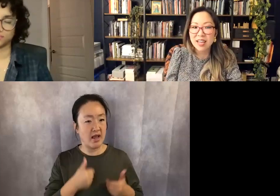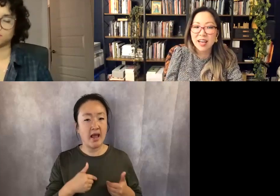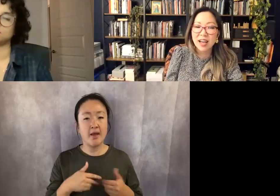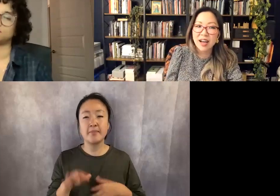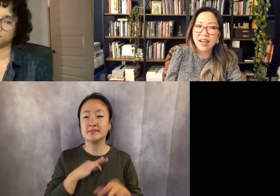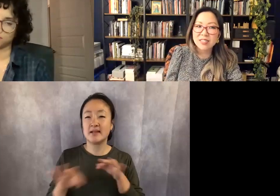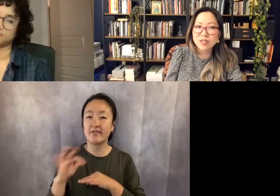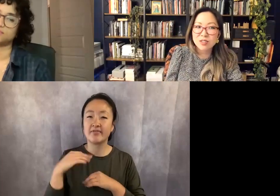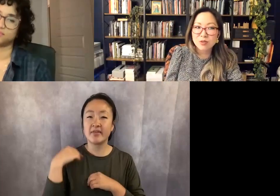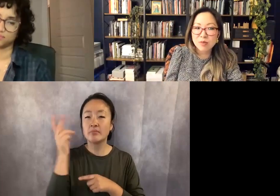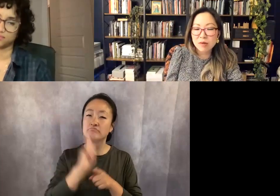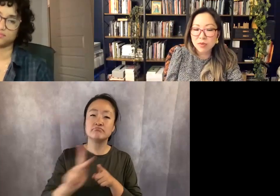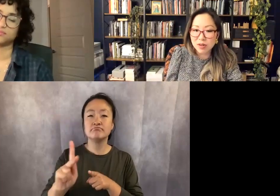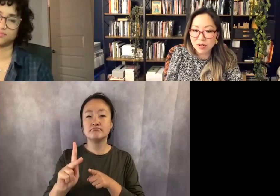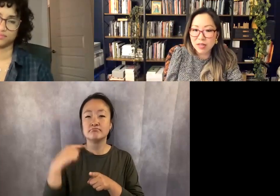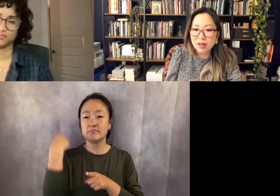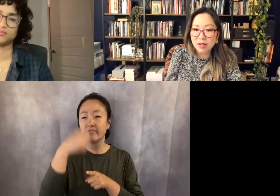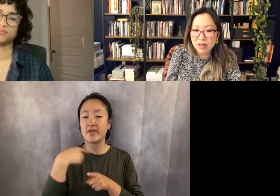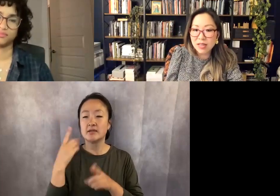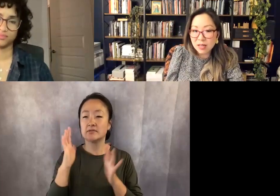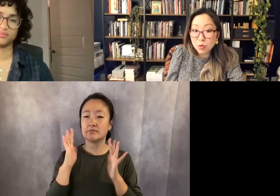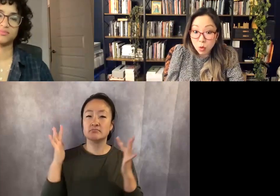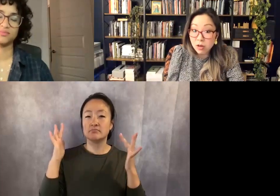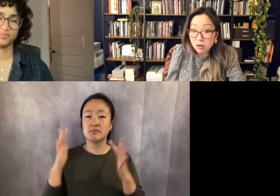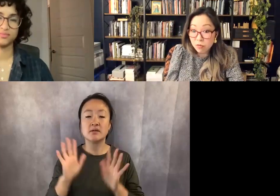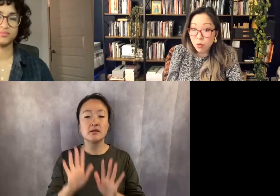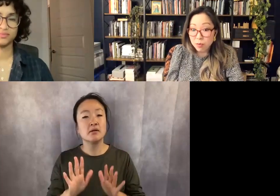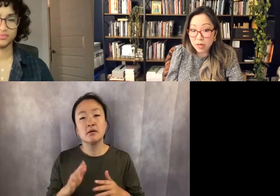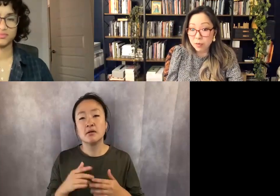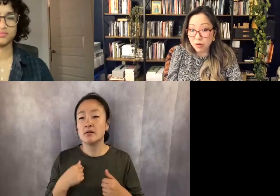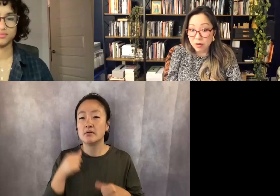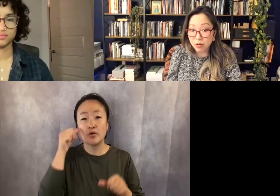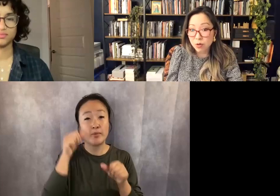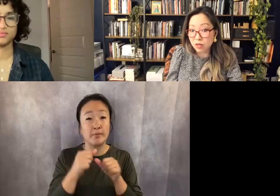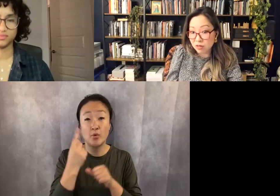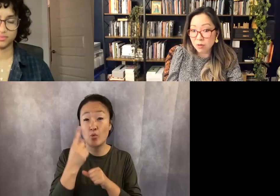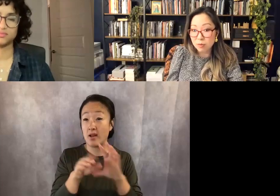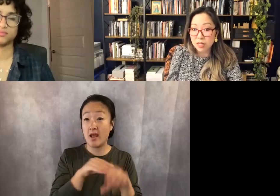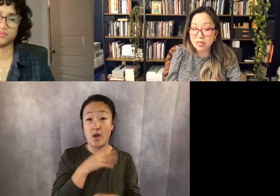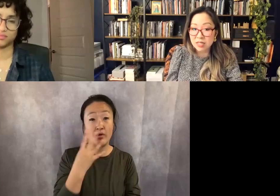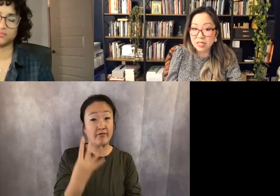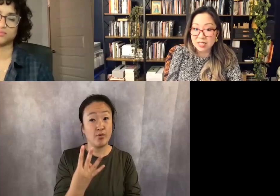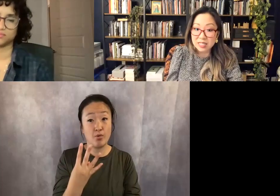I start to remember like it is one in four people who are living with mental illness.